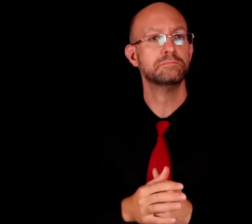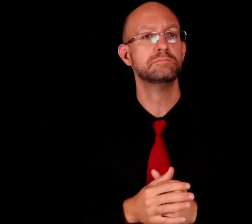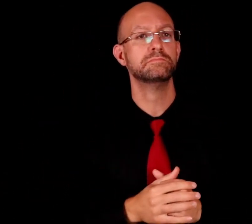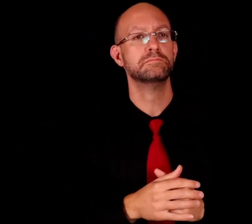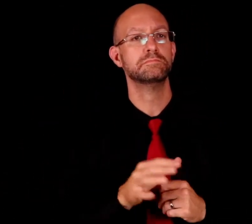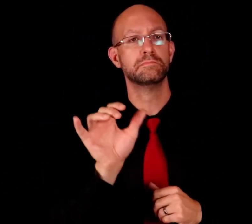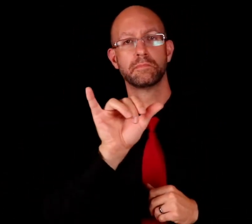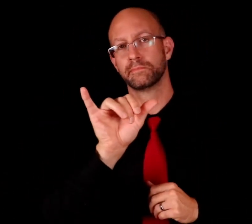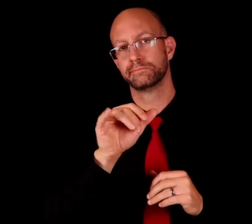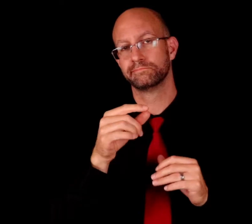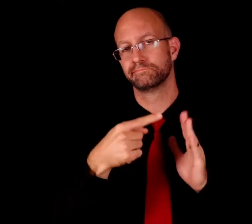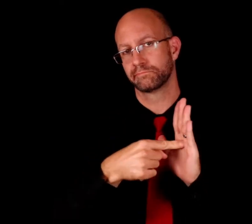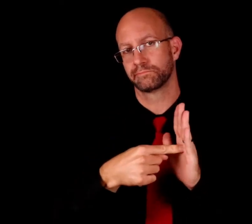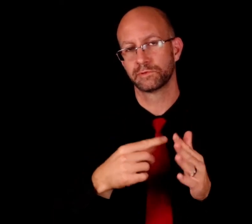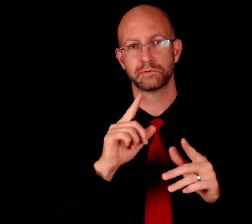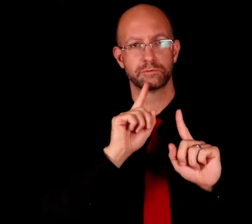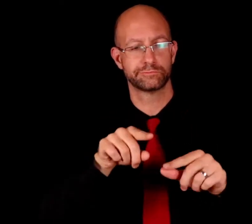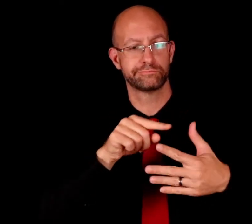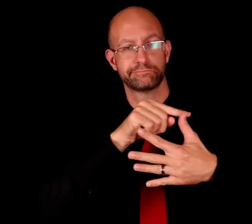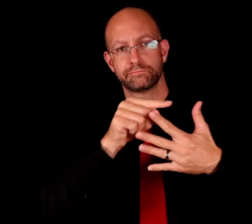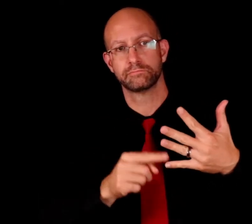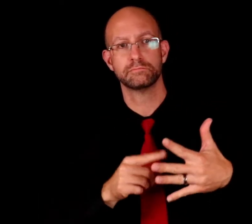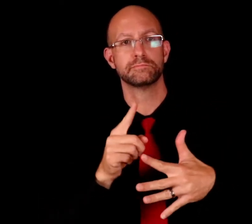Here are examples of responses.